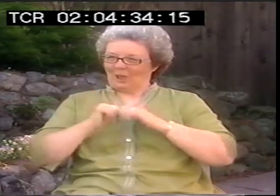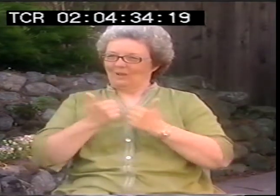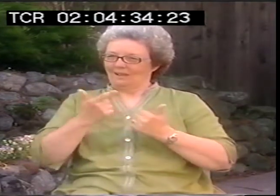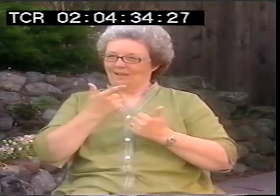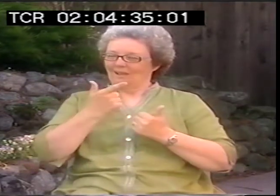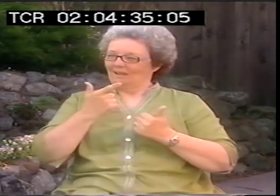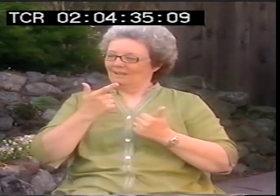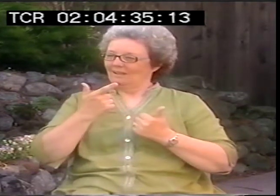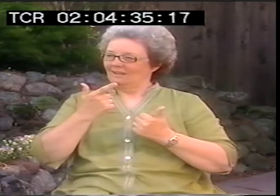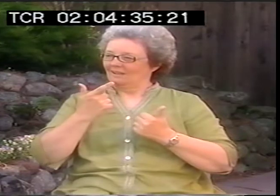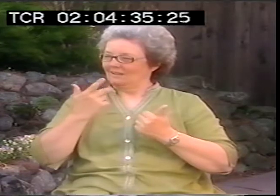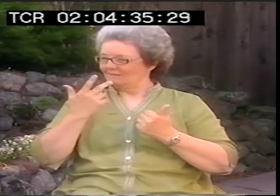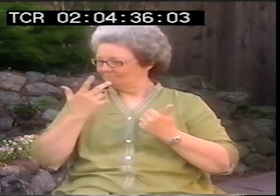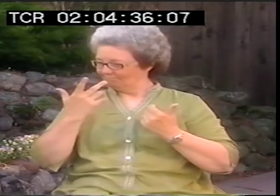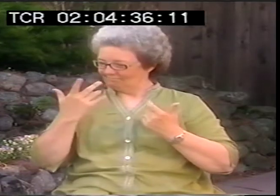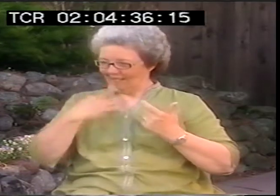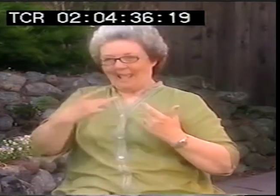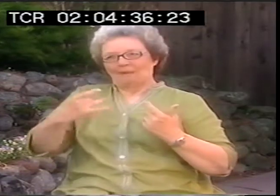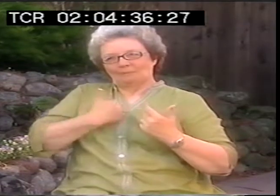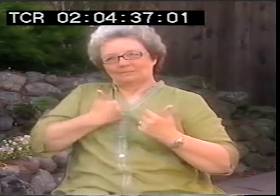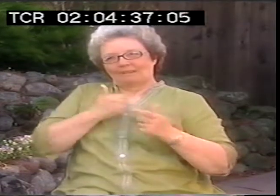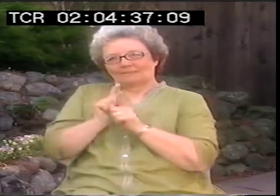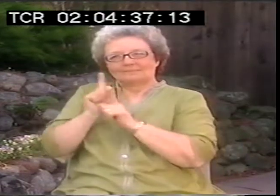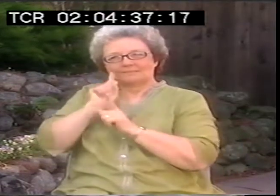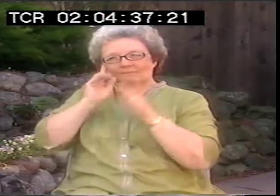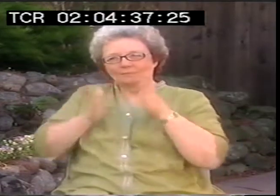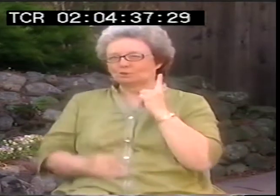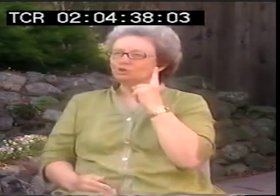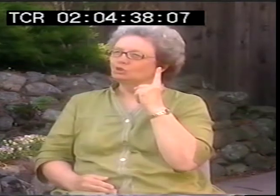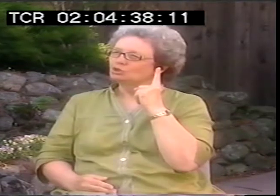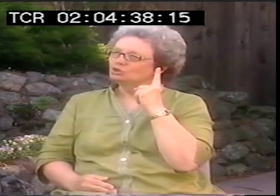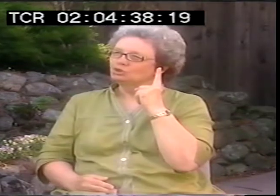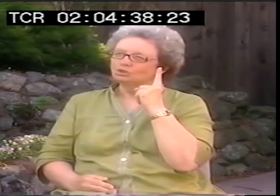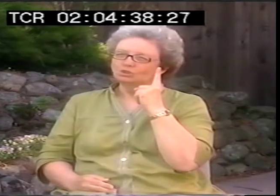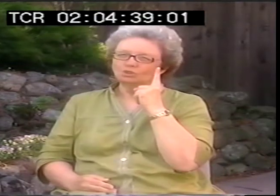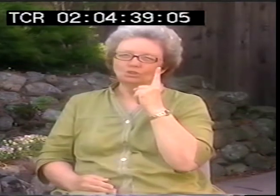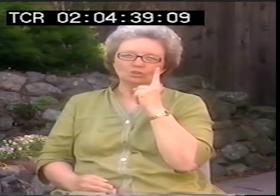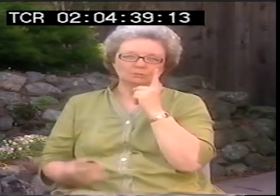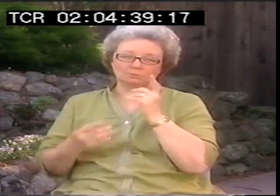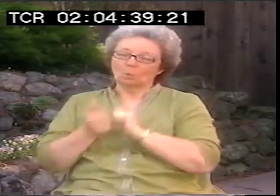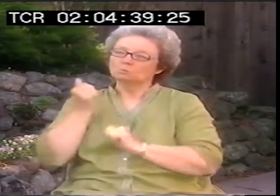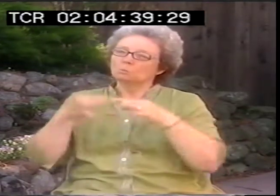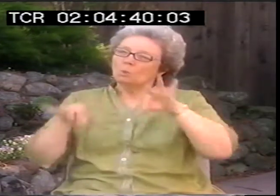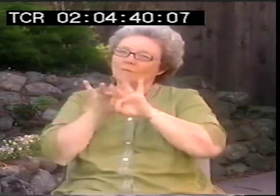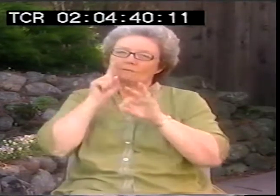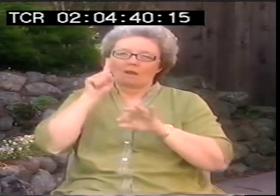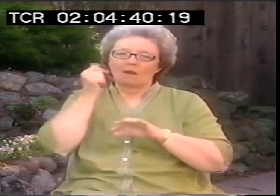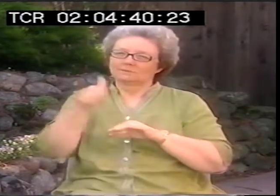have to look at themselves, and they have to like themselves as a deaf person first.